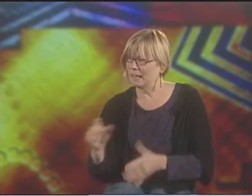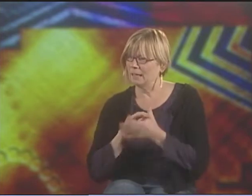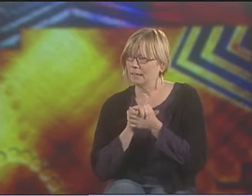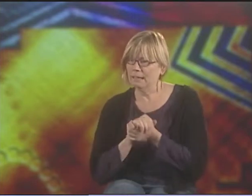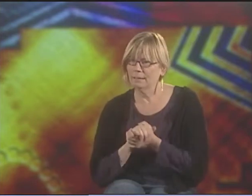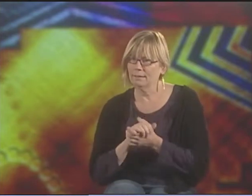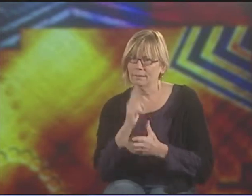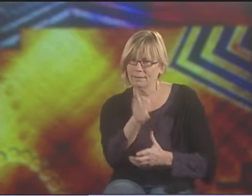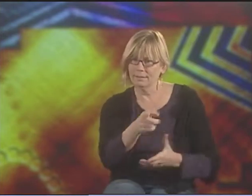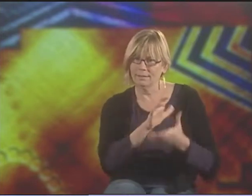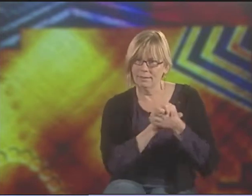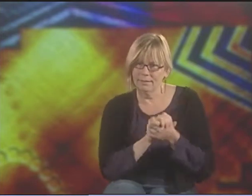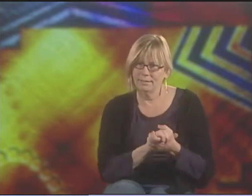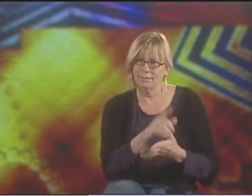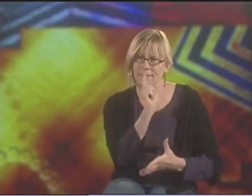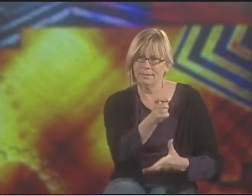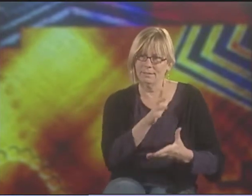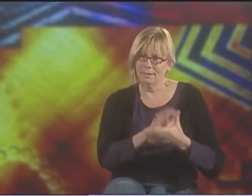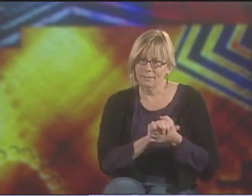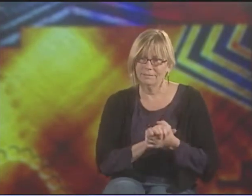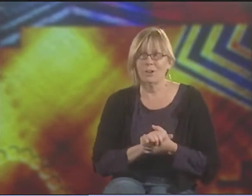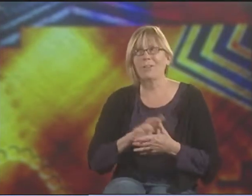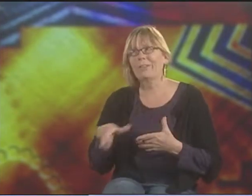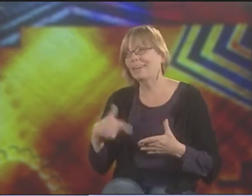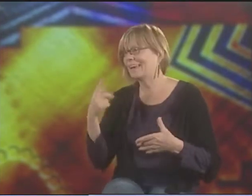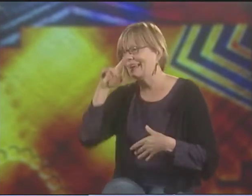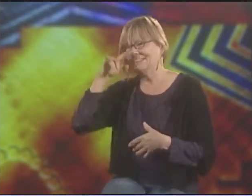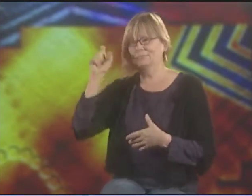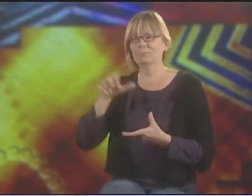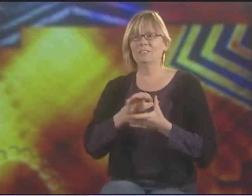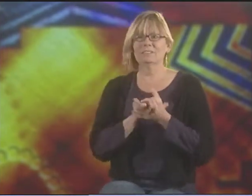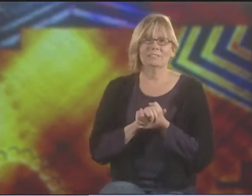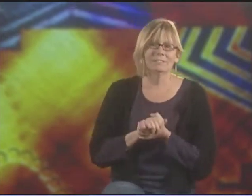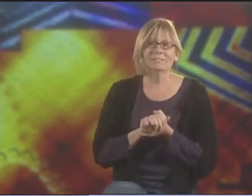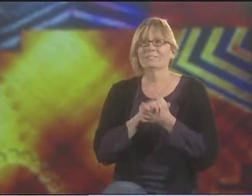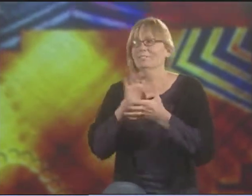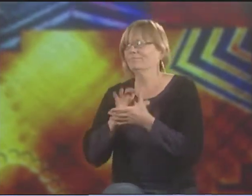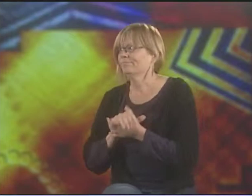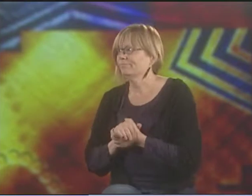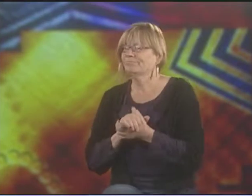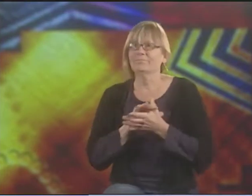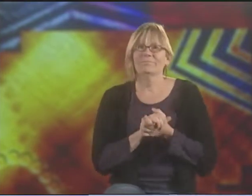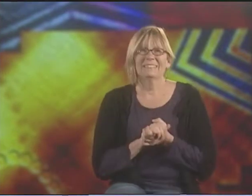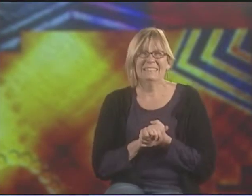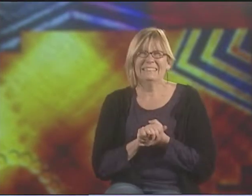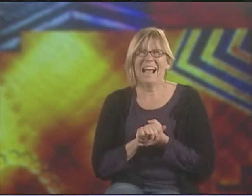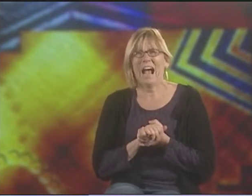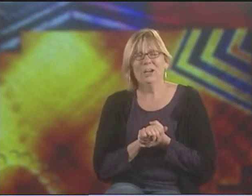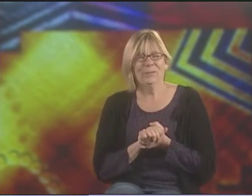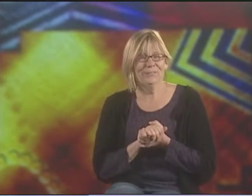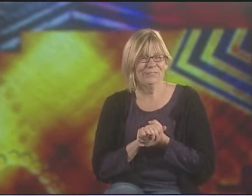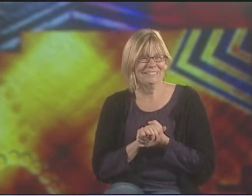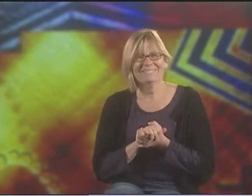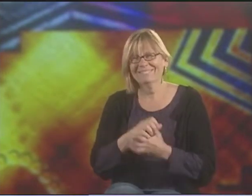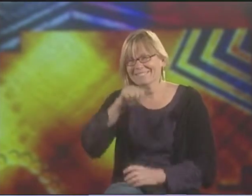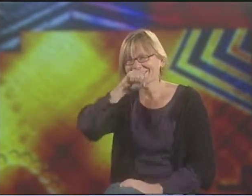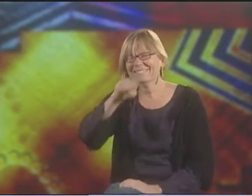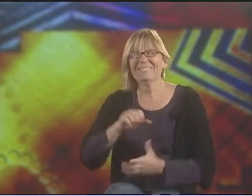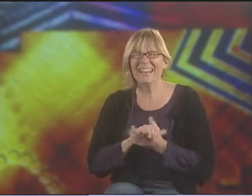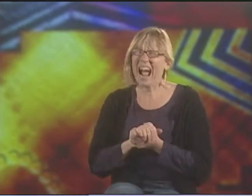'CAUSE THEY WERE TOLD TO SIT WITH THEIR HANDS FOLDED. SO EVERY CHILD WAS ADMONISHED TO FOLD THEIR HANDS IN THEIR LAPS IN FRONT OF THEM. AND THEN THERE'S THIS GREAT PART